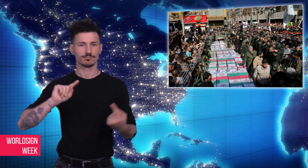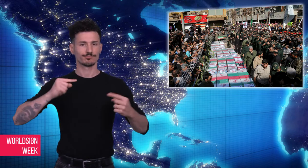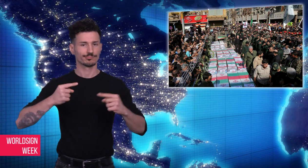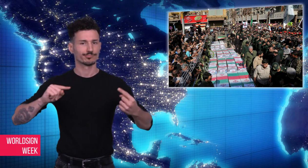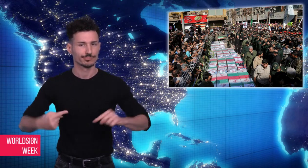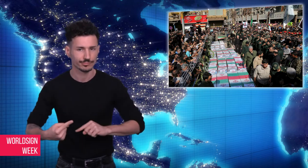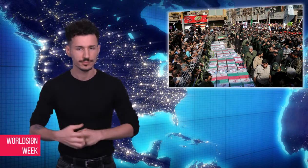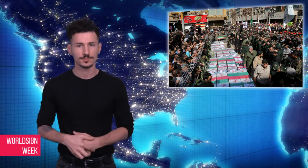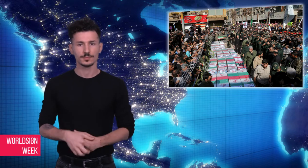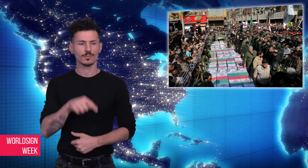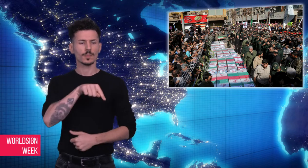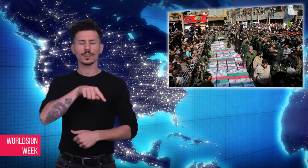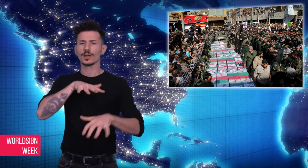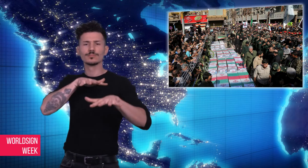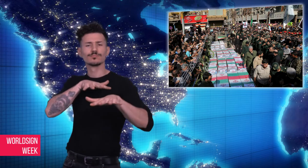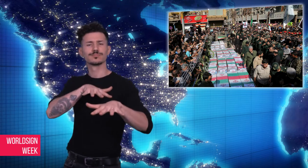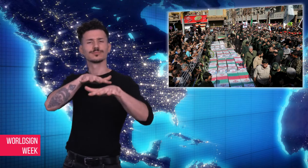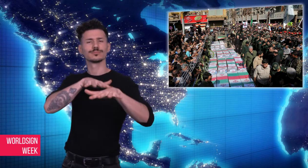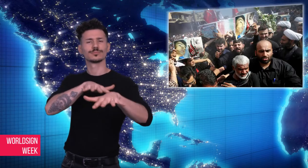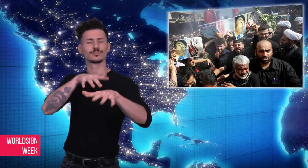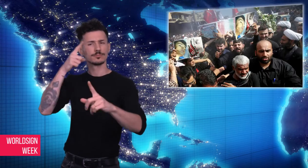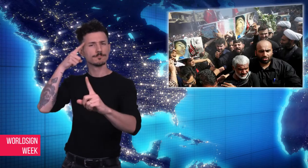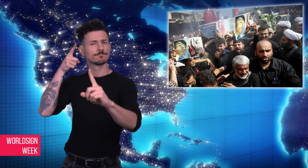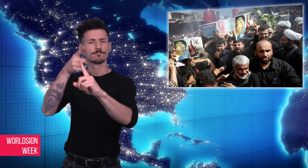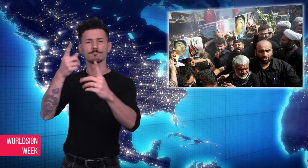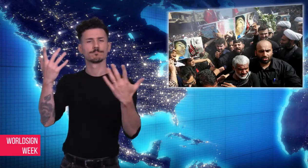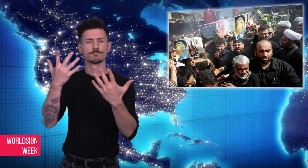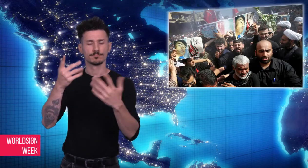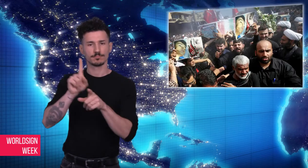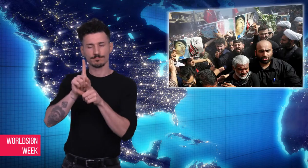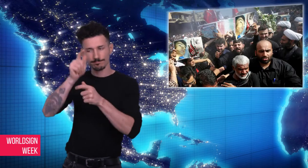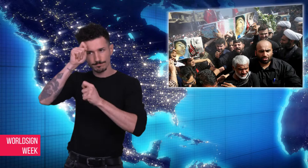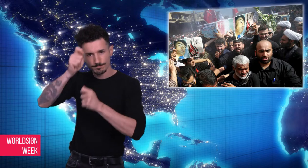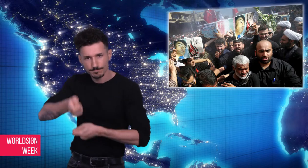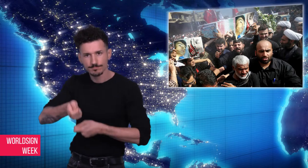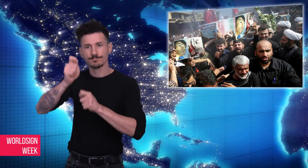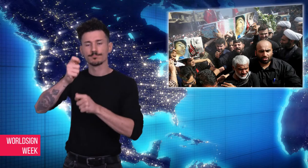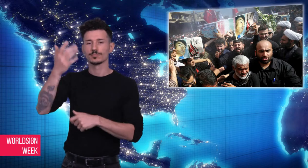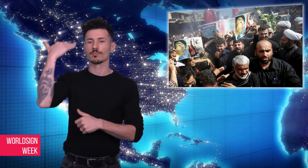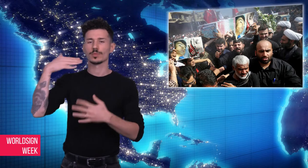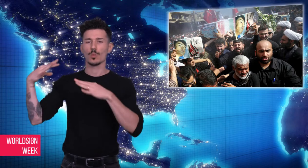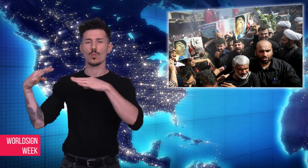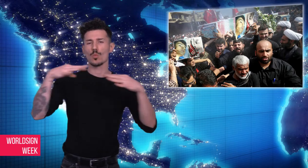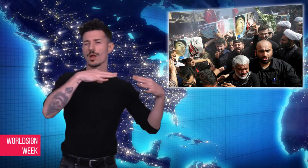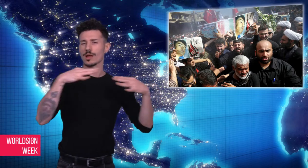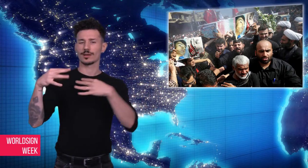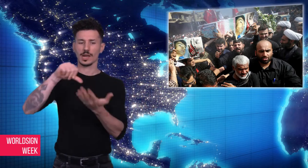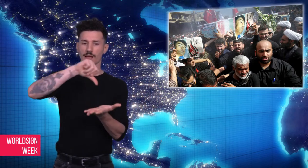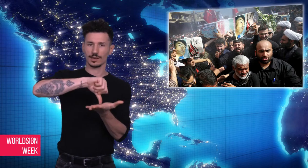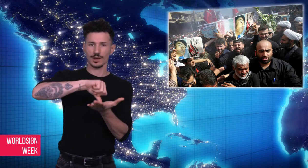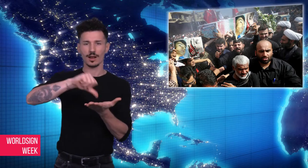killed, and 60 were wounded during the parade which was to